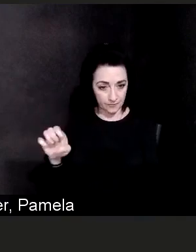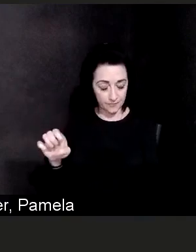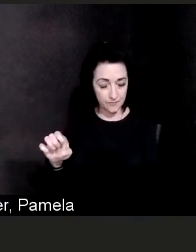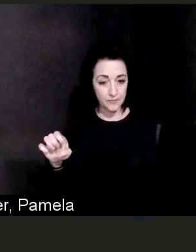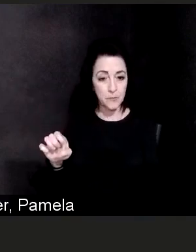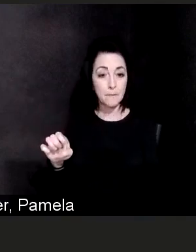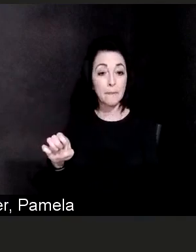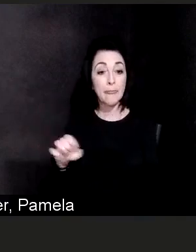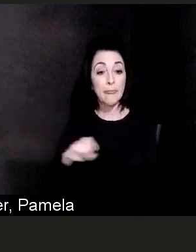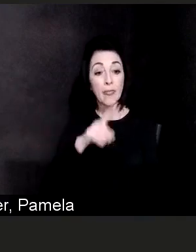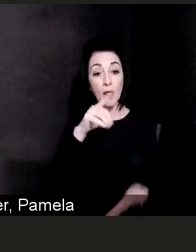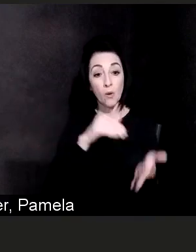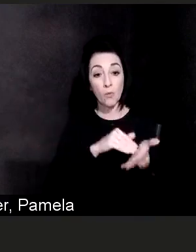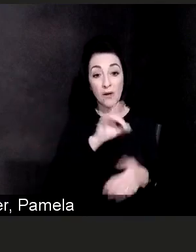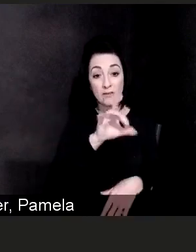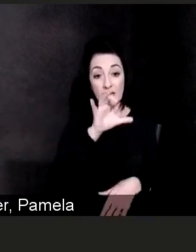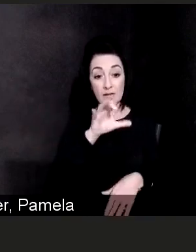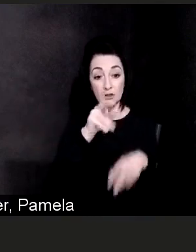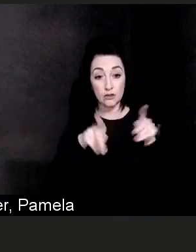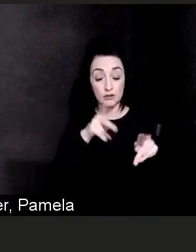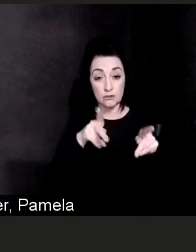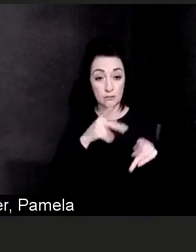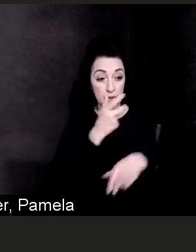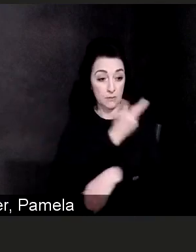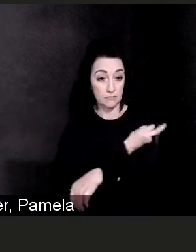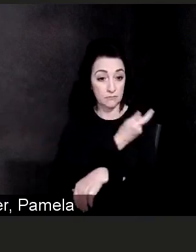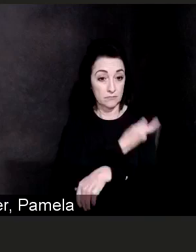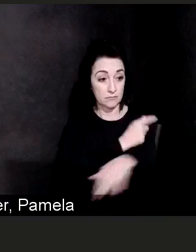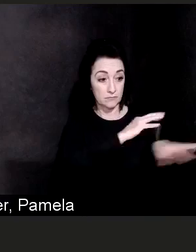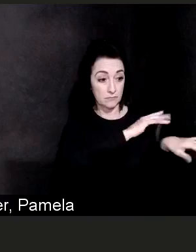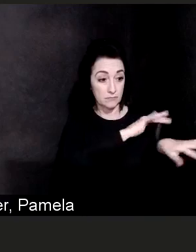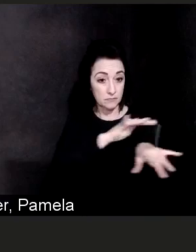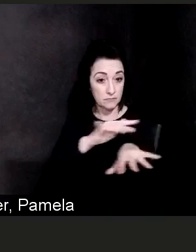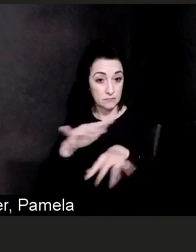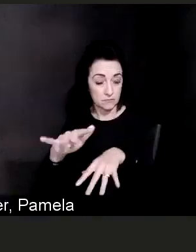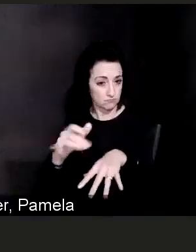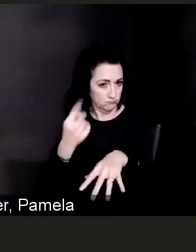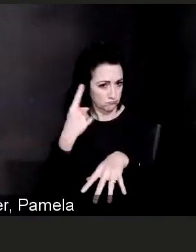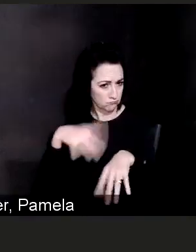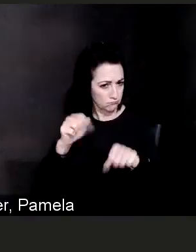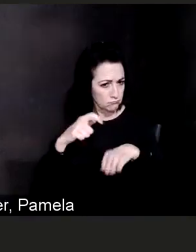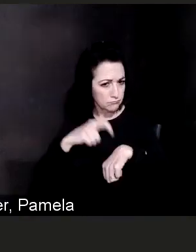it's taken some time in order to do that. All of the healthcare workers that are here